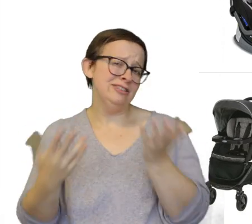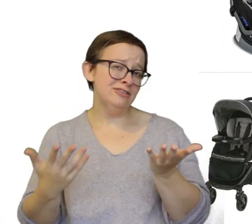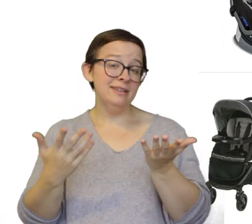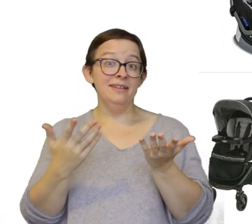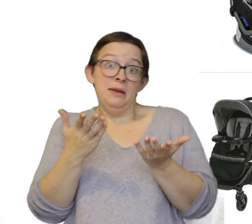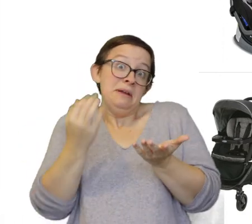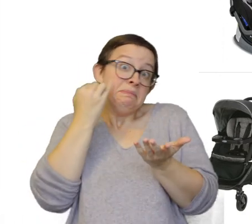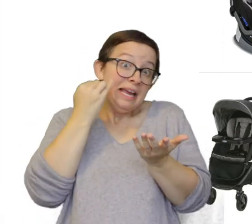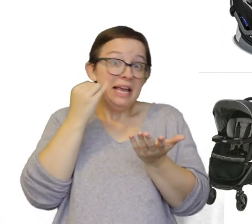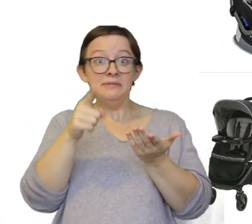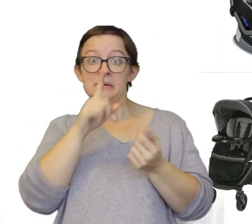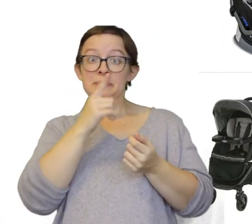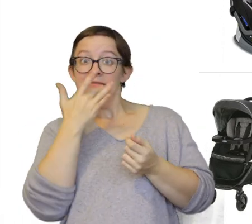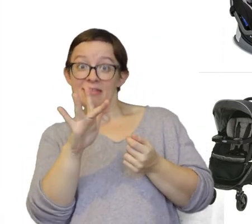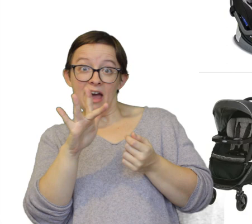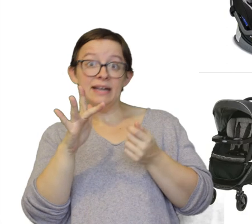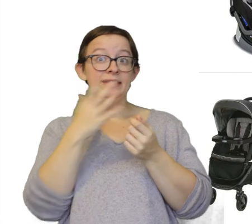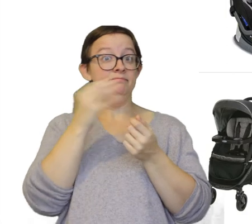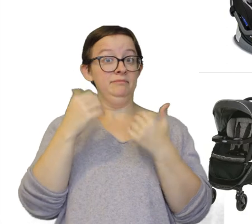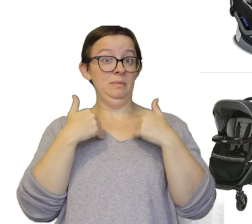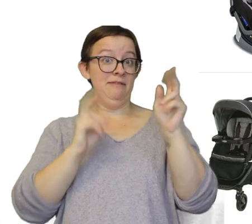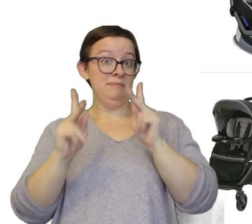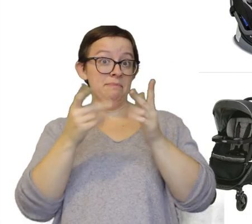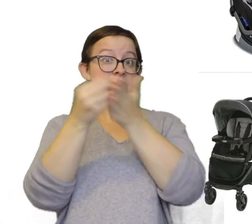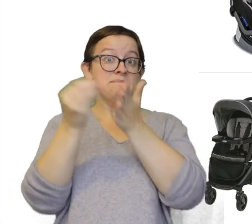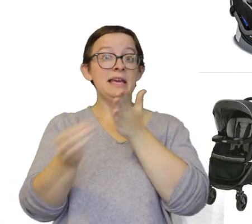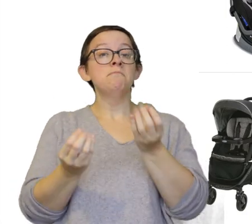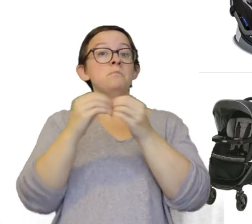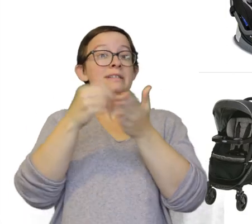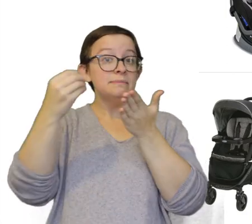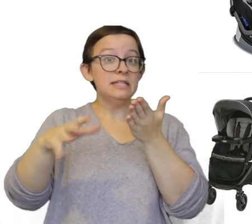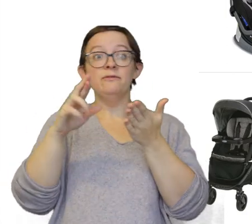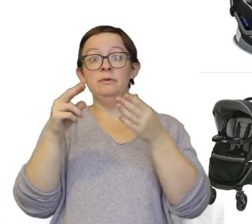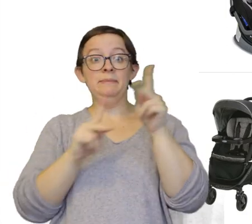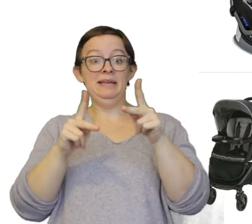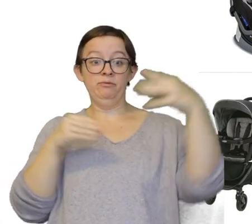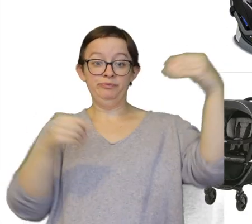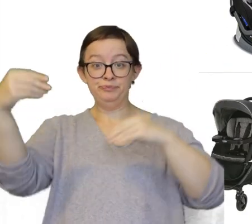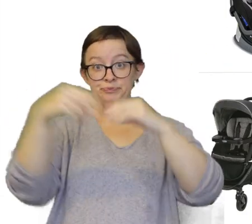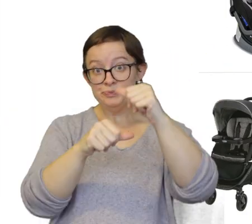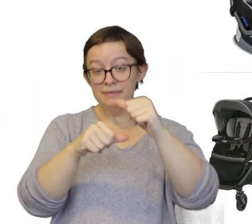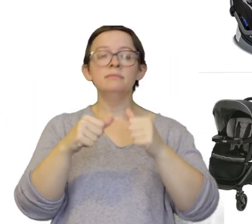That way you know if you are really lucky and you have people buying you more expensive things or people chipping in, it's totally worth it.